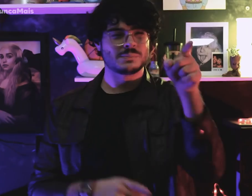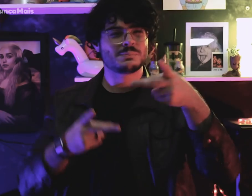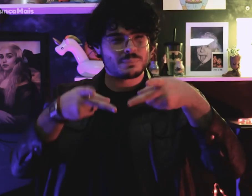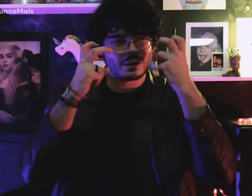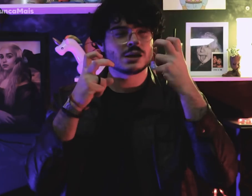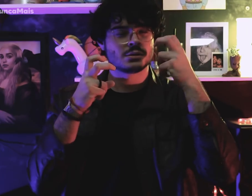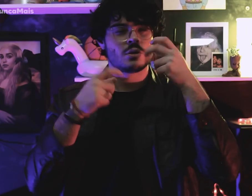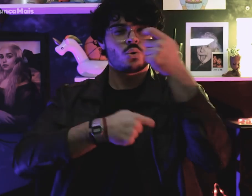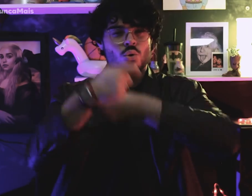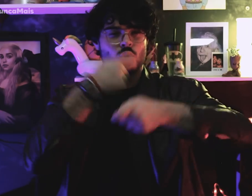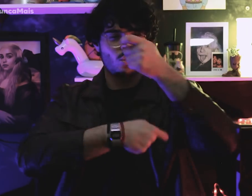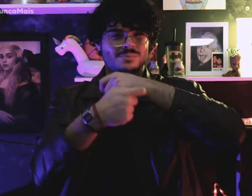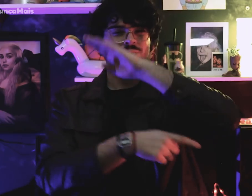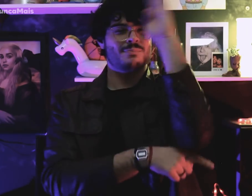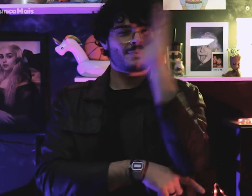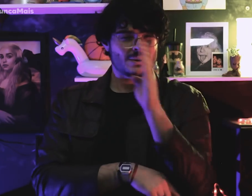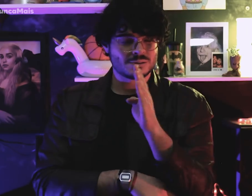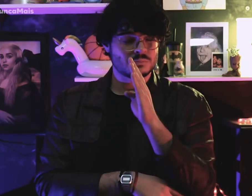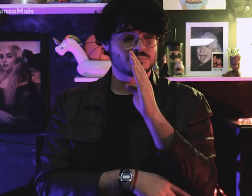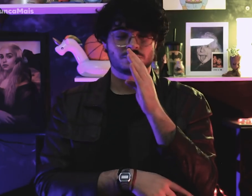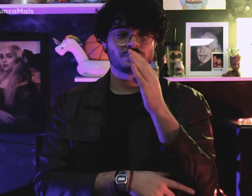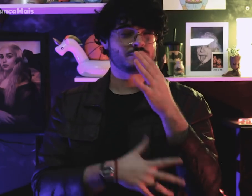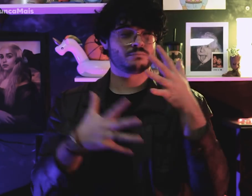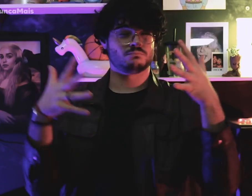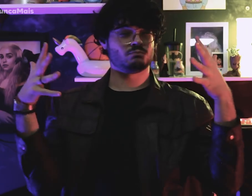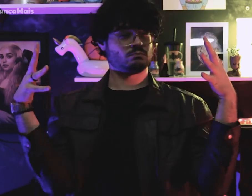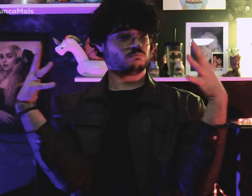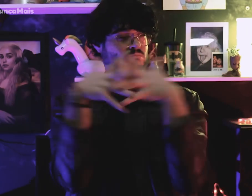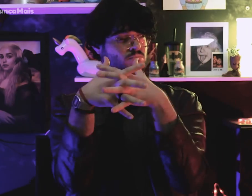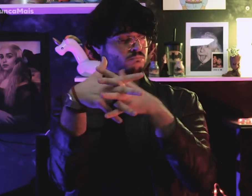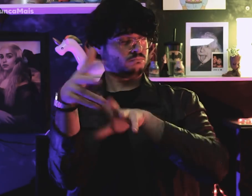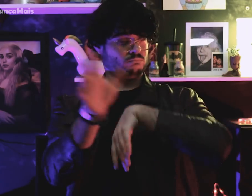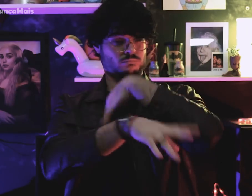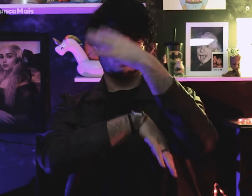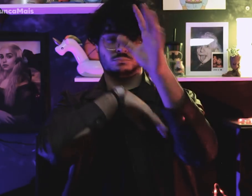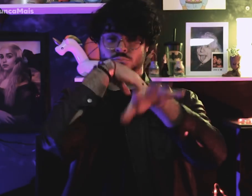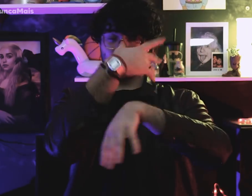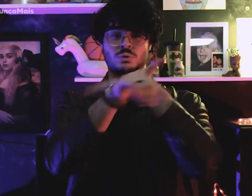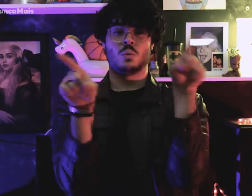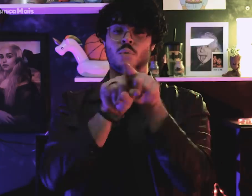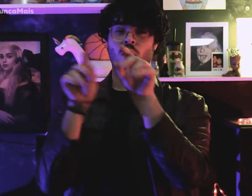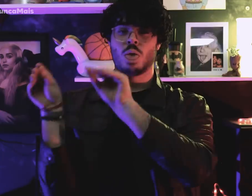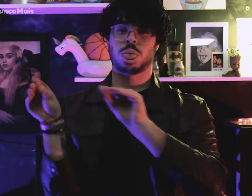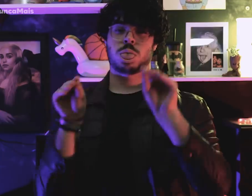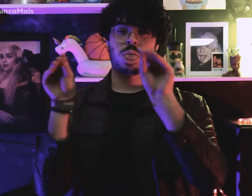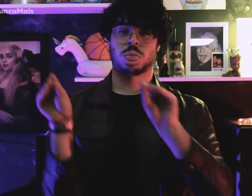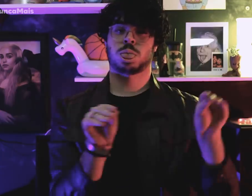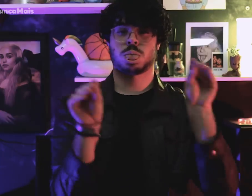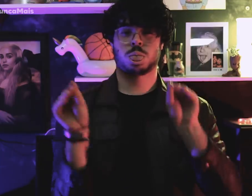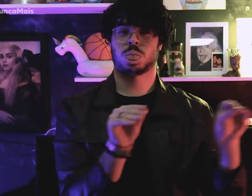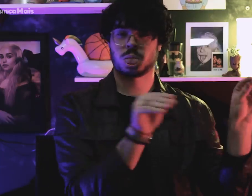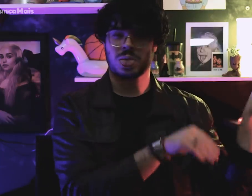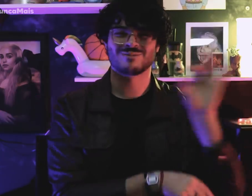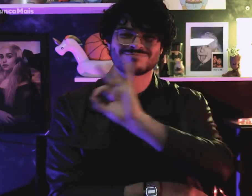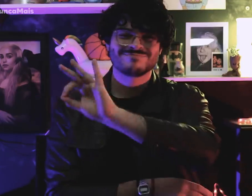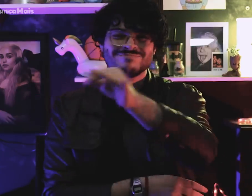Percebe porque a economia brasileira está bagunçada e atrasada?